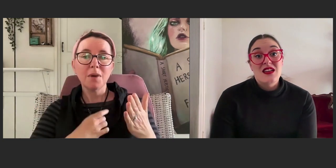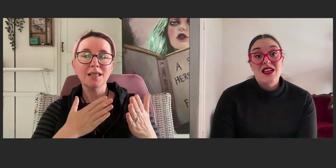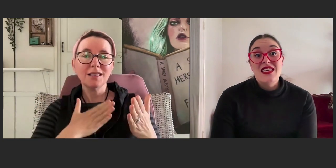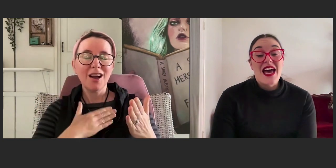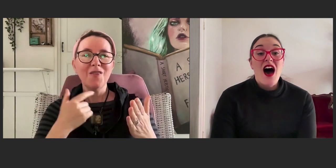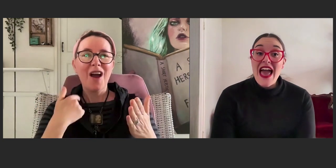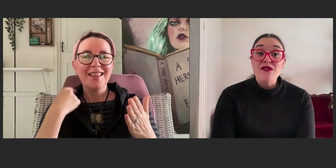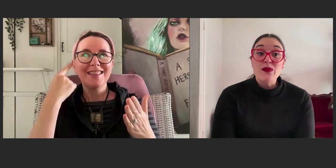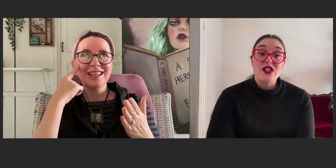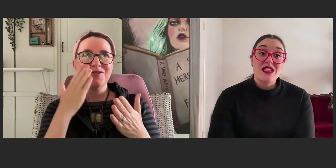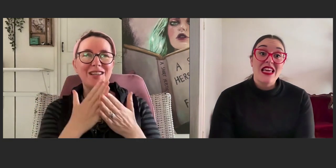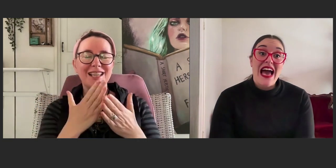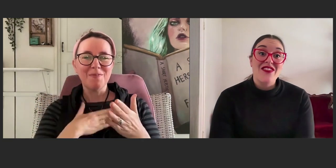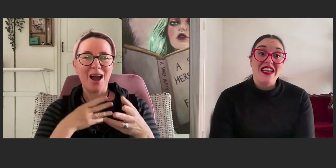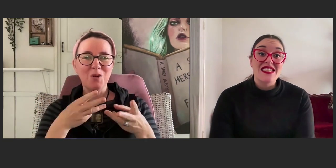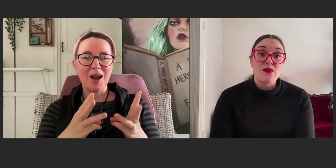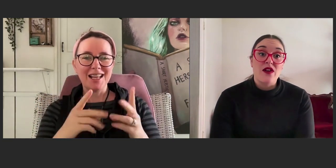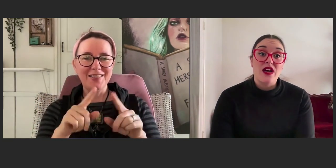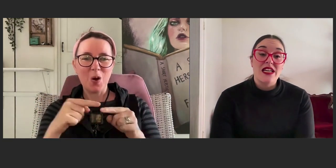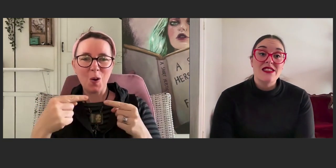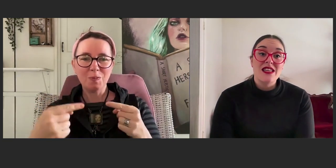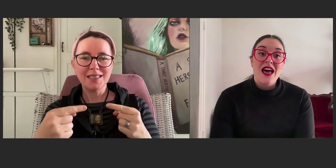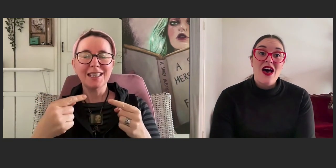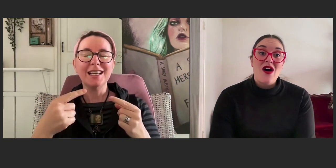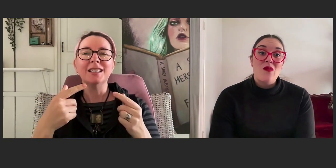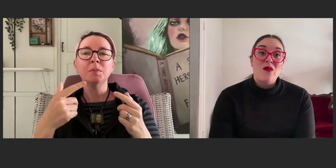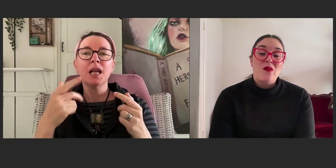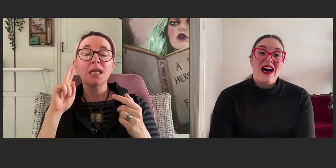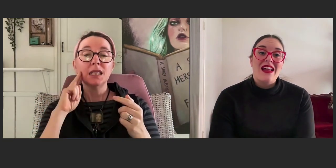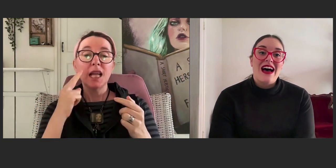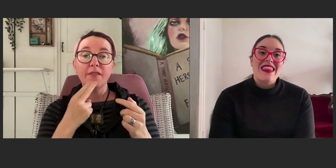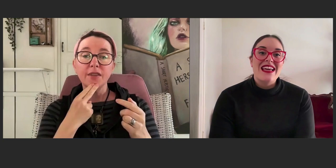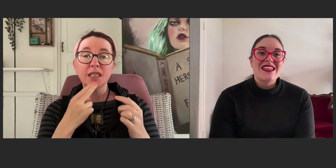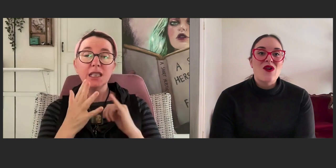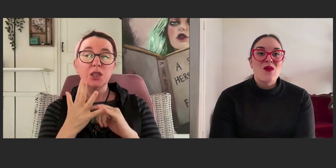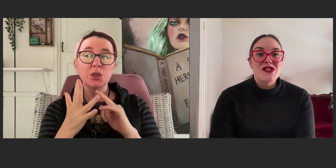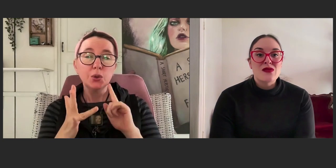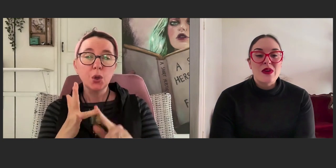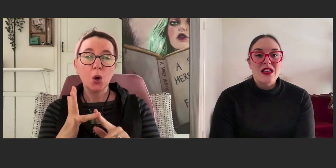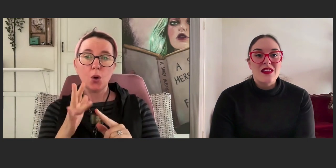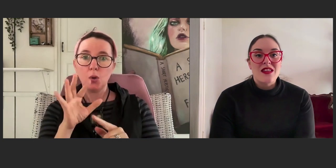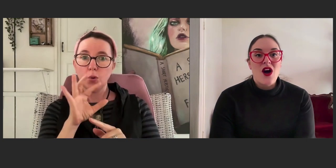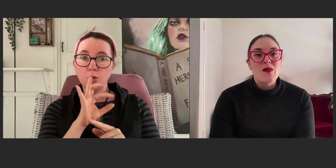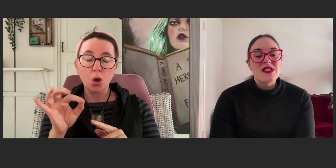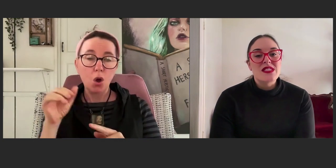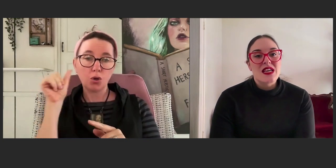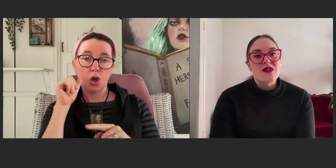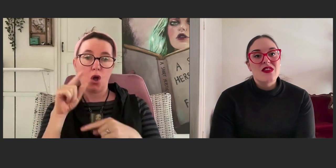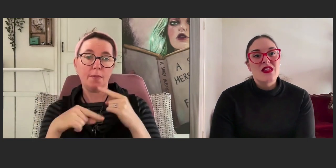Yeah, I haven't personally had that experience, but I think it's almost been the opposite